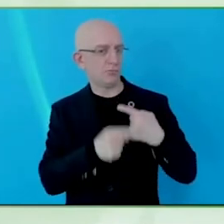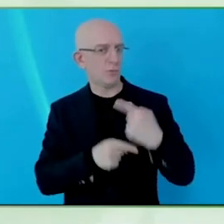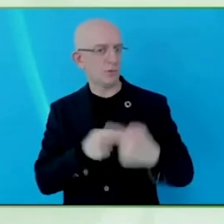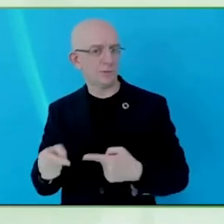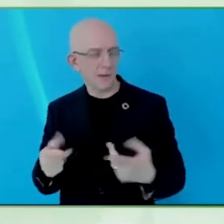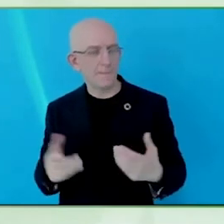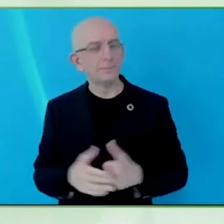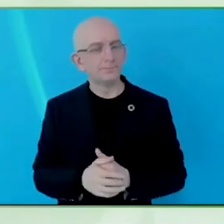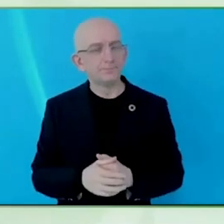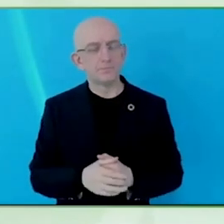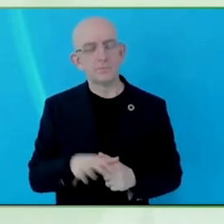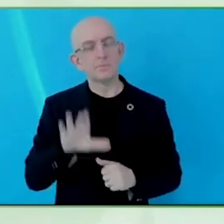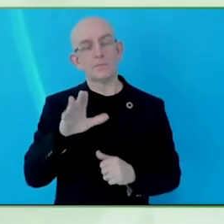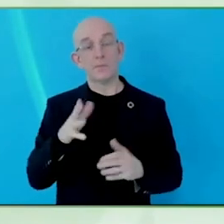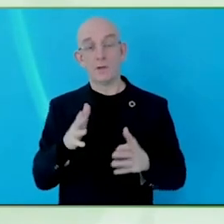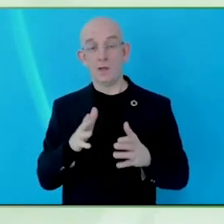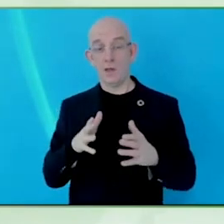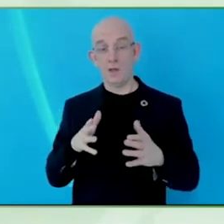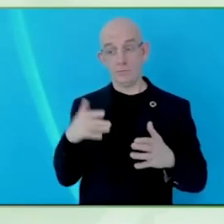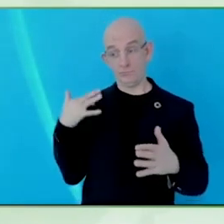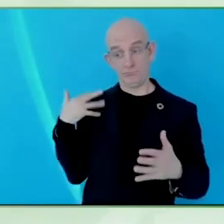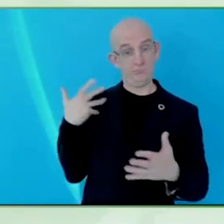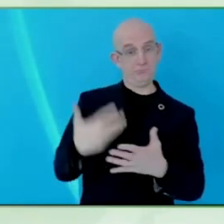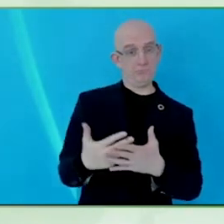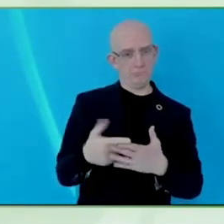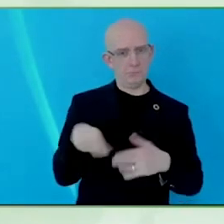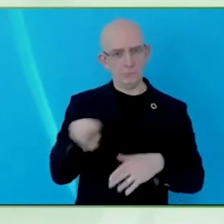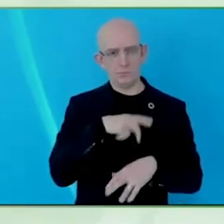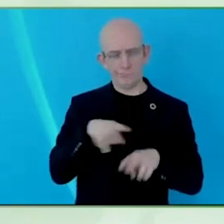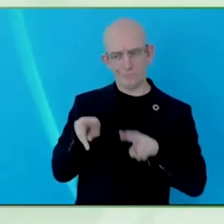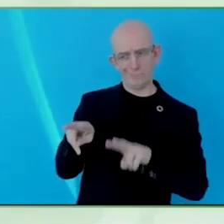areas of the disability community and what we will effectively be